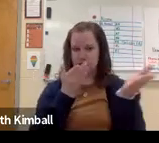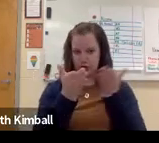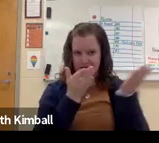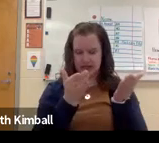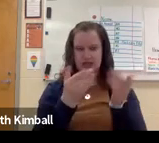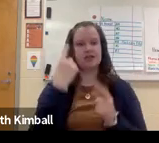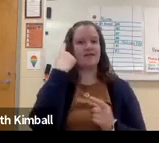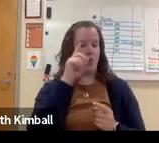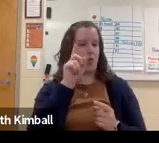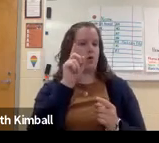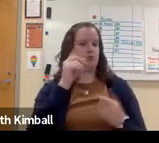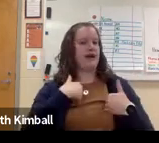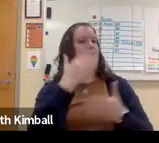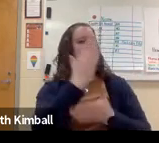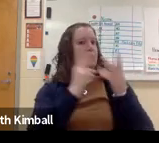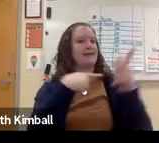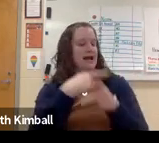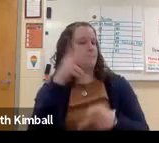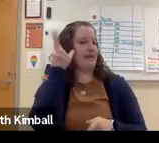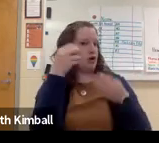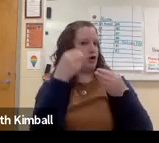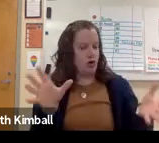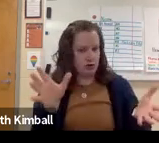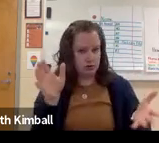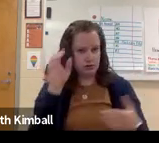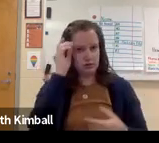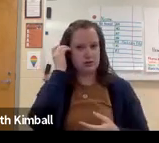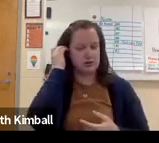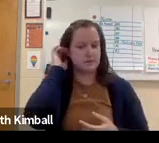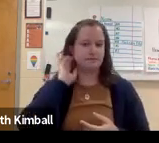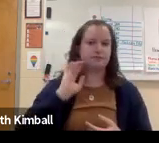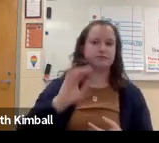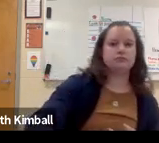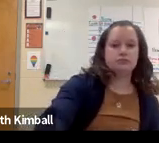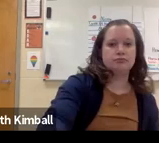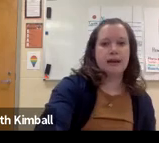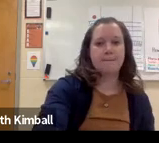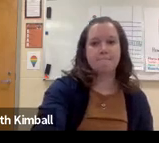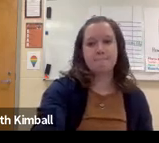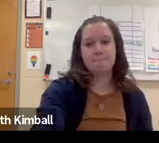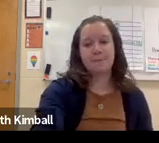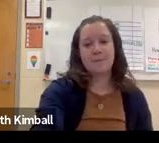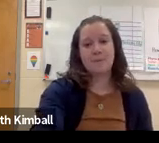were identified to be receiving some type of service for some type of hearing loss.